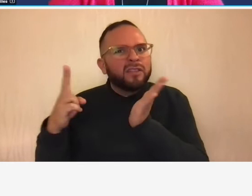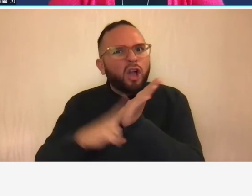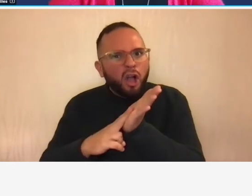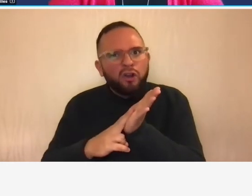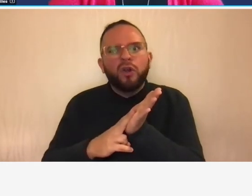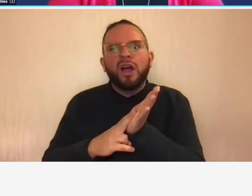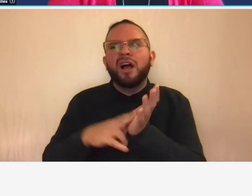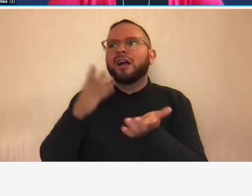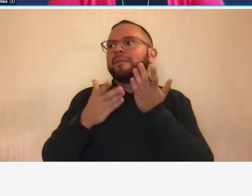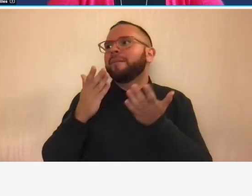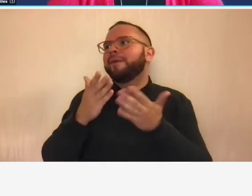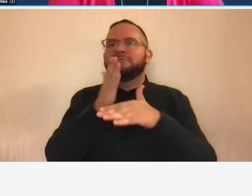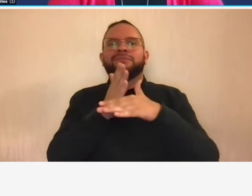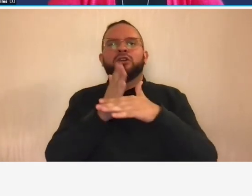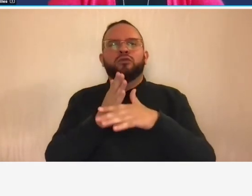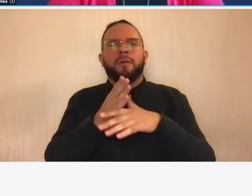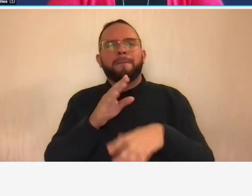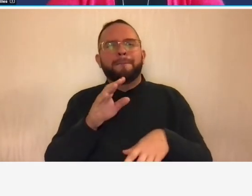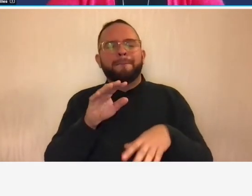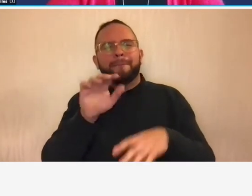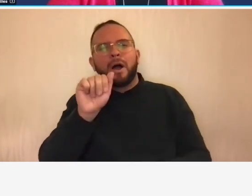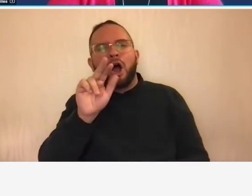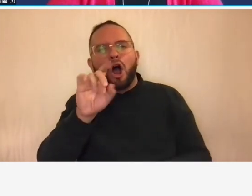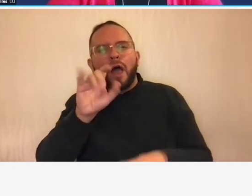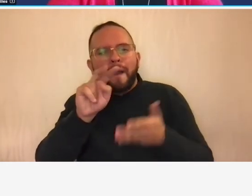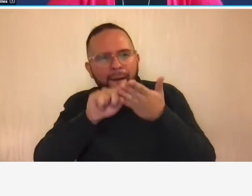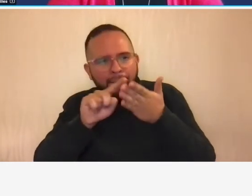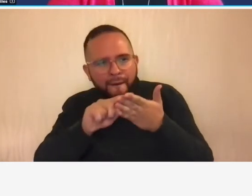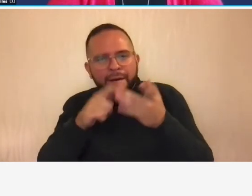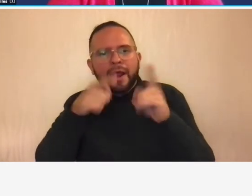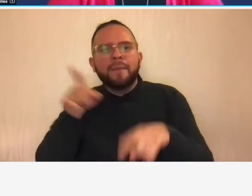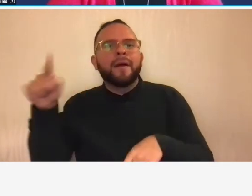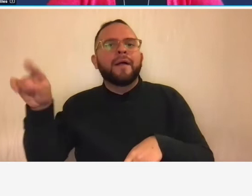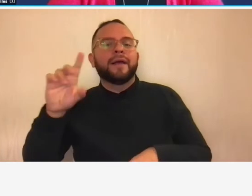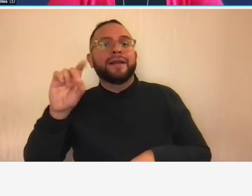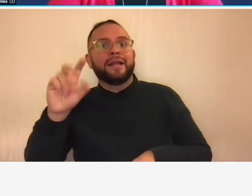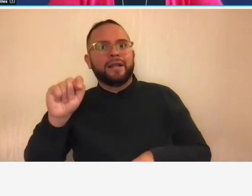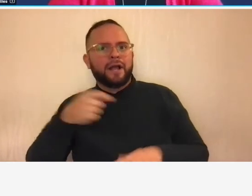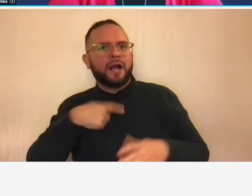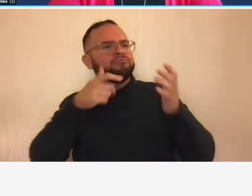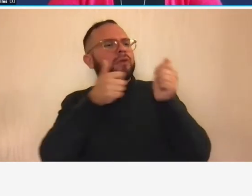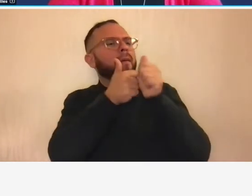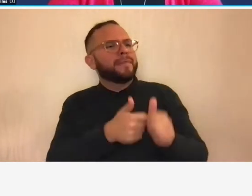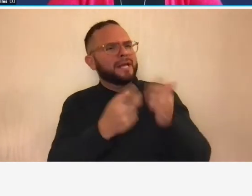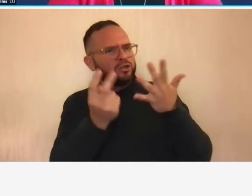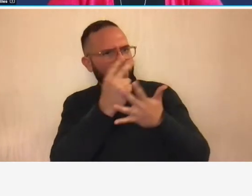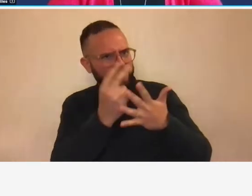audit ddot decides to perform a compliance review and at that time of course you know murphy's